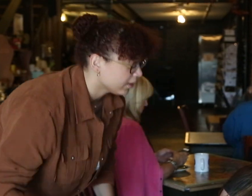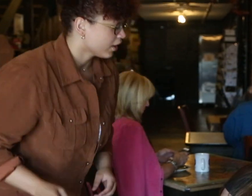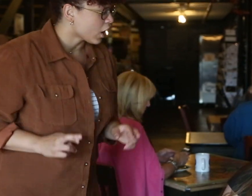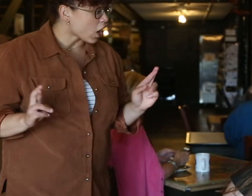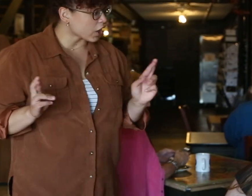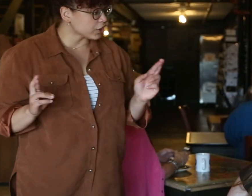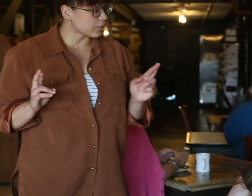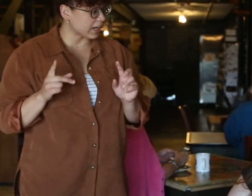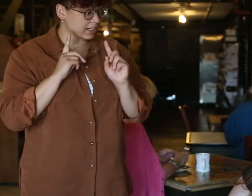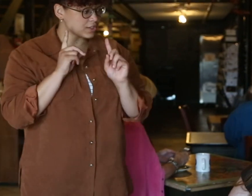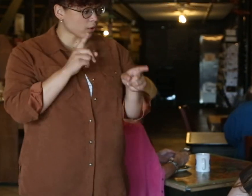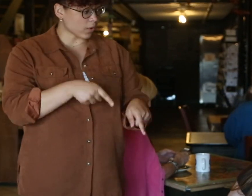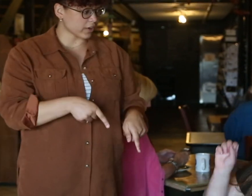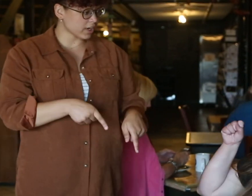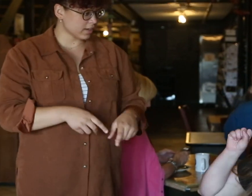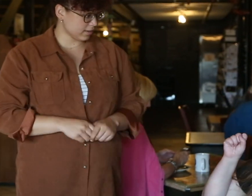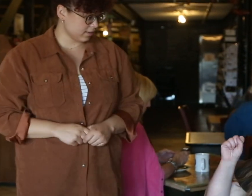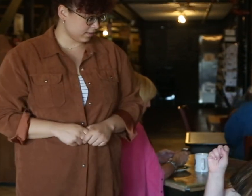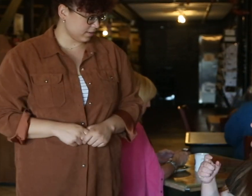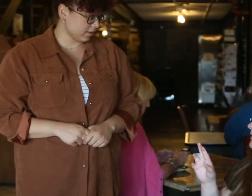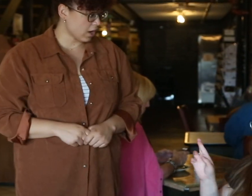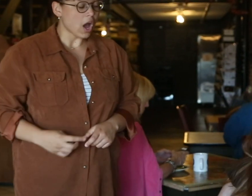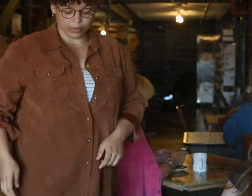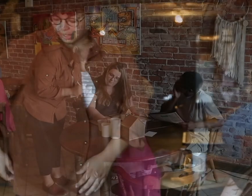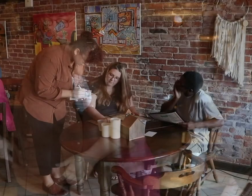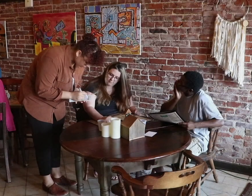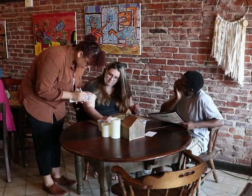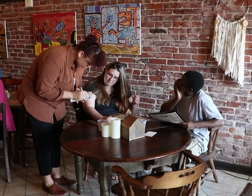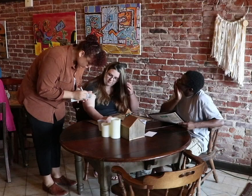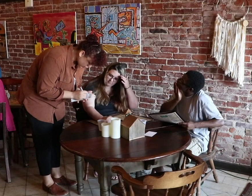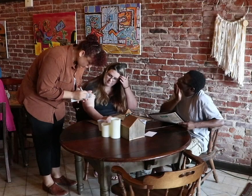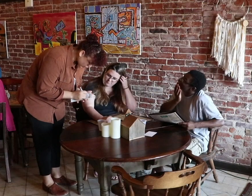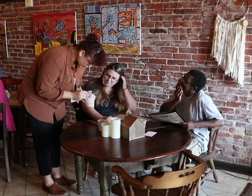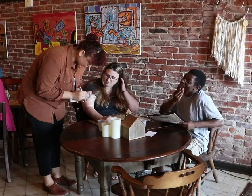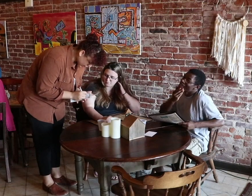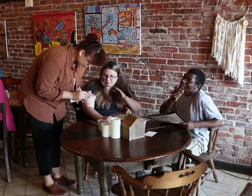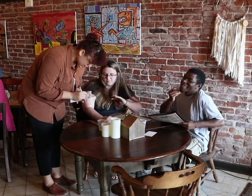(signing) Are you ready to order? (signing) Yes.